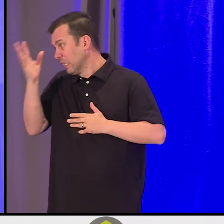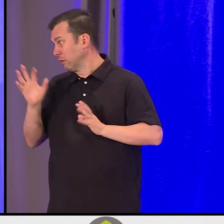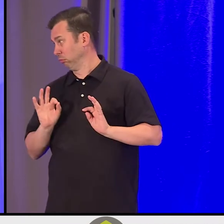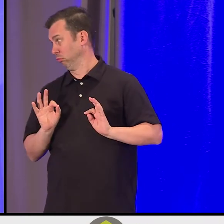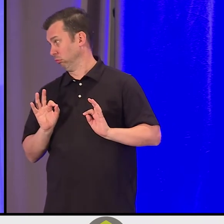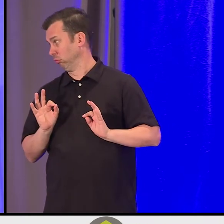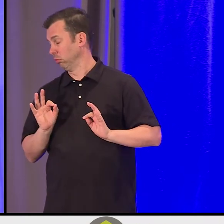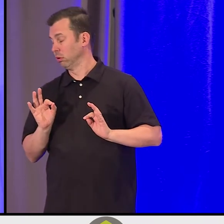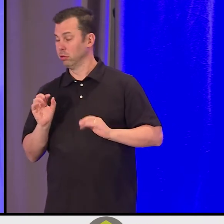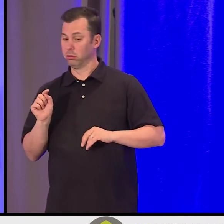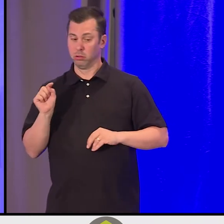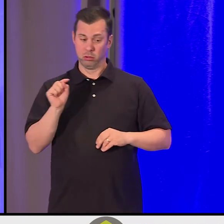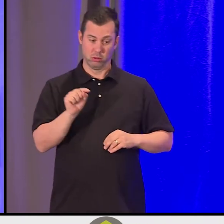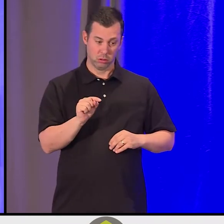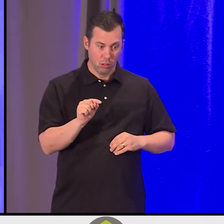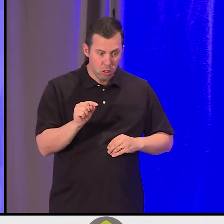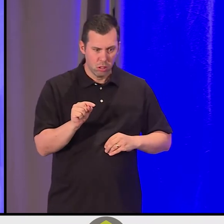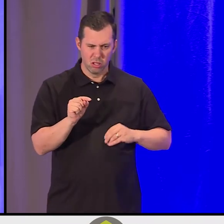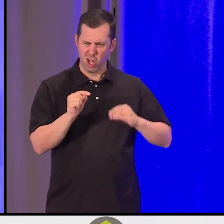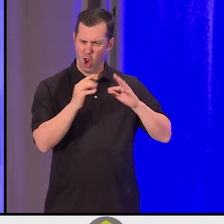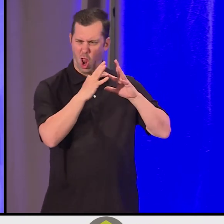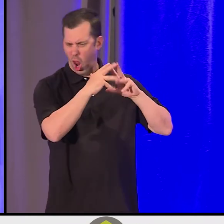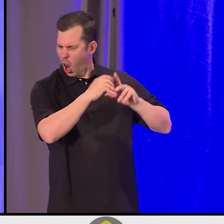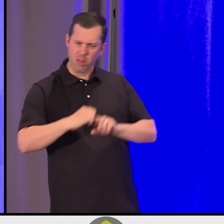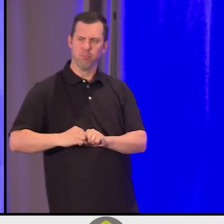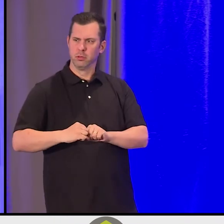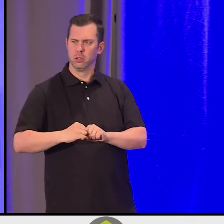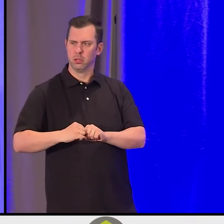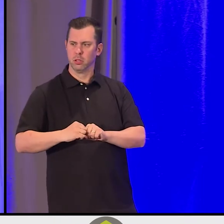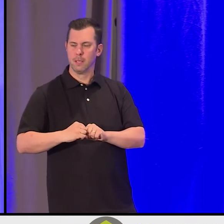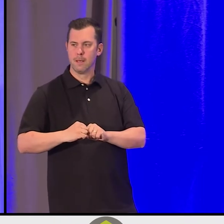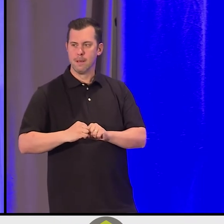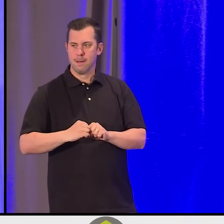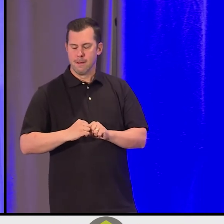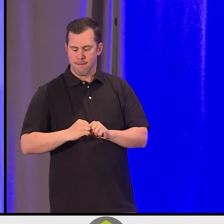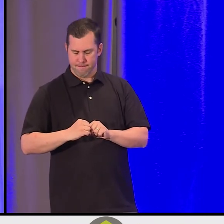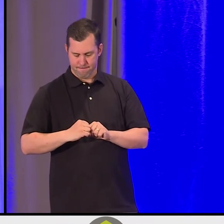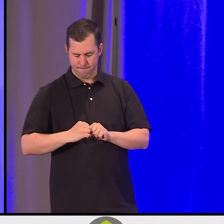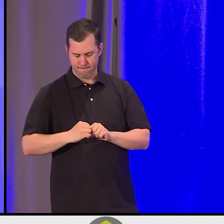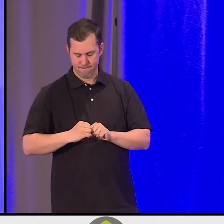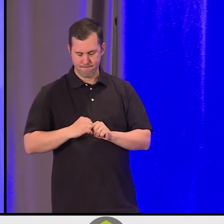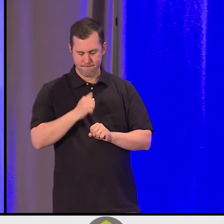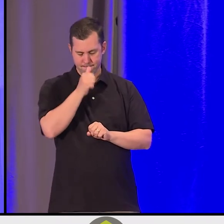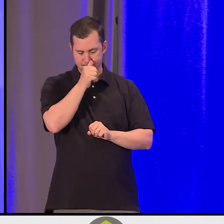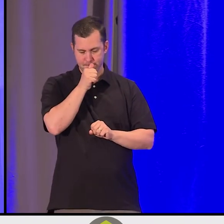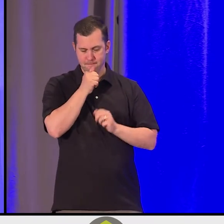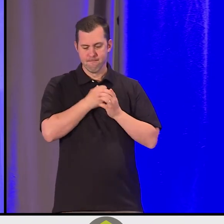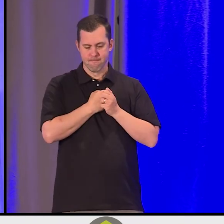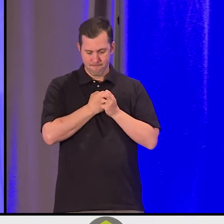The weir had been broken apart again. Lovingly, she set about to fix that weir one more time, and went back.